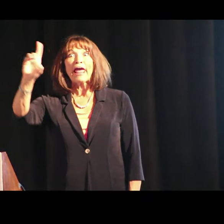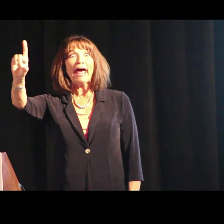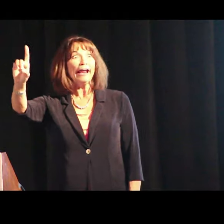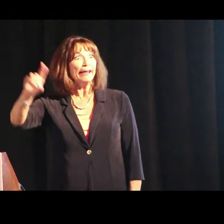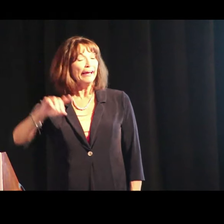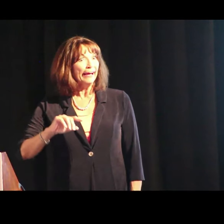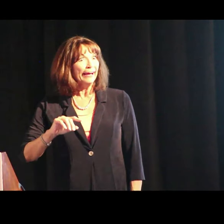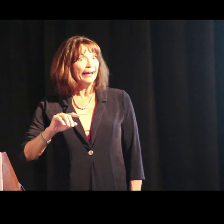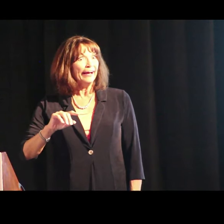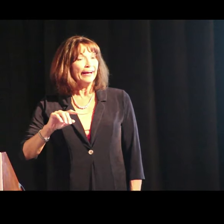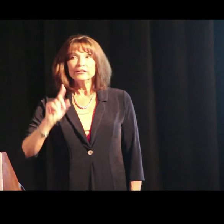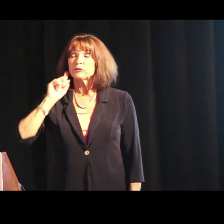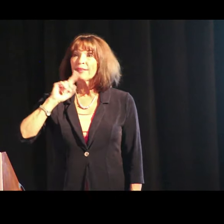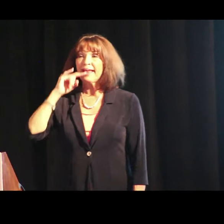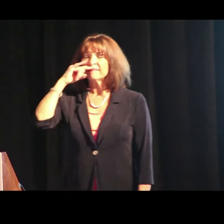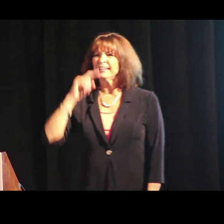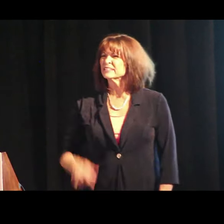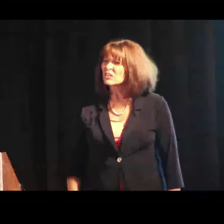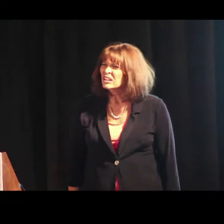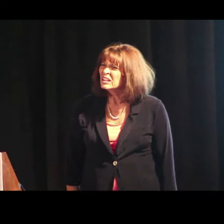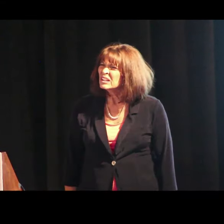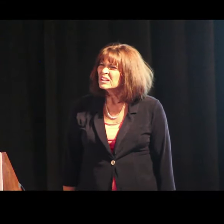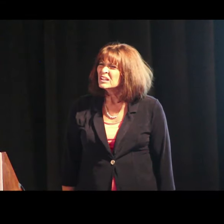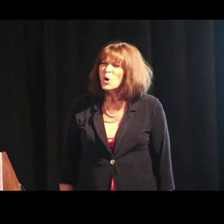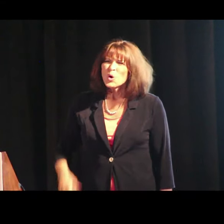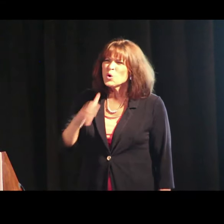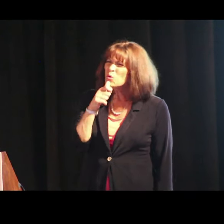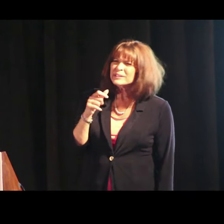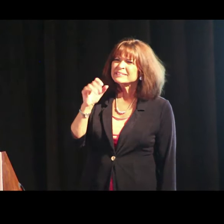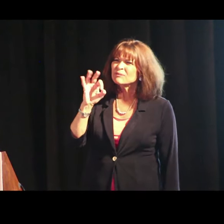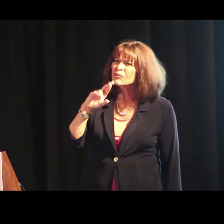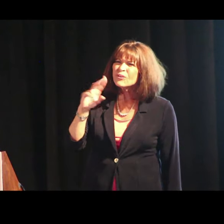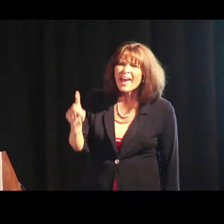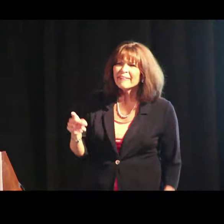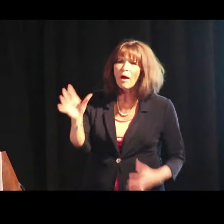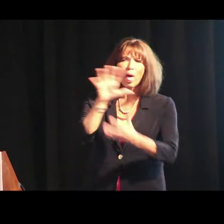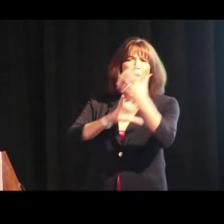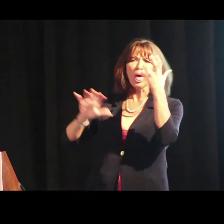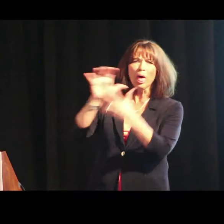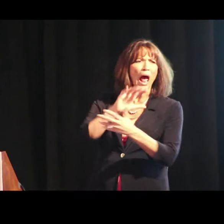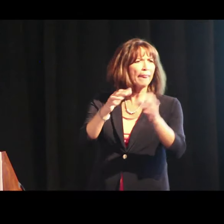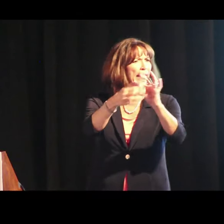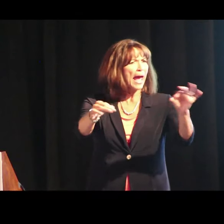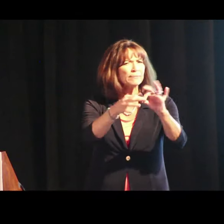So the deaf kid is going, “Who is Fred?”